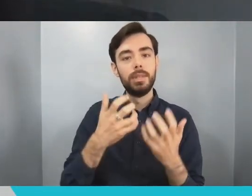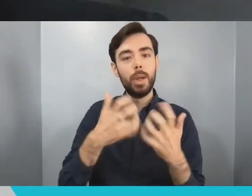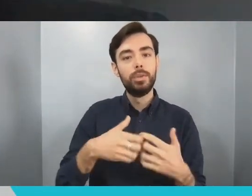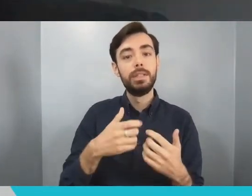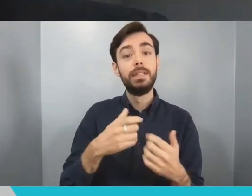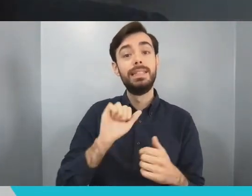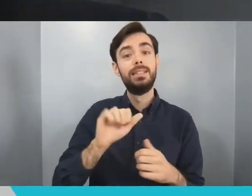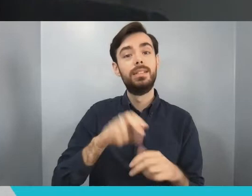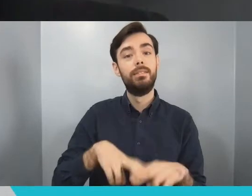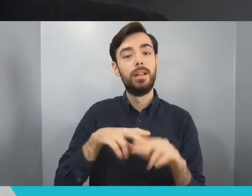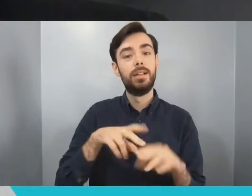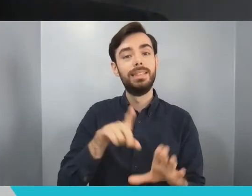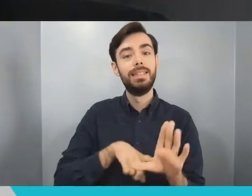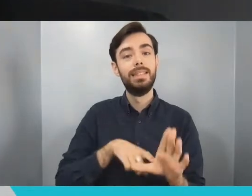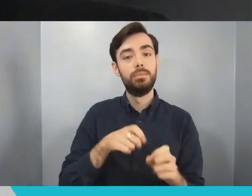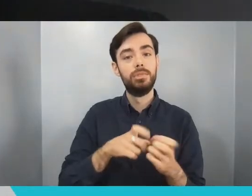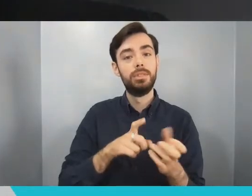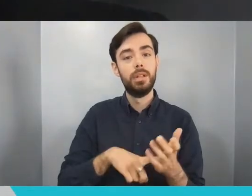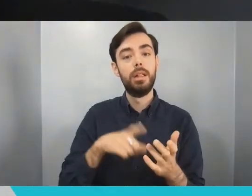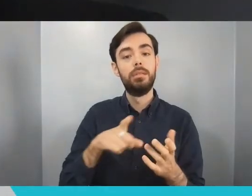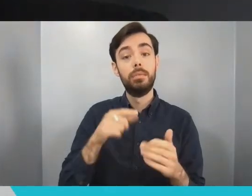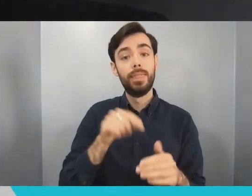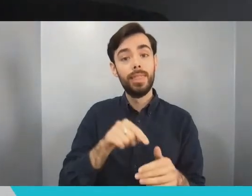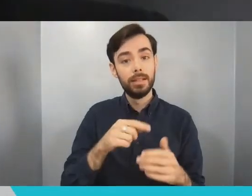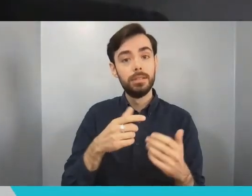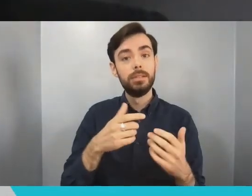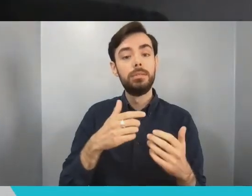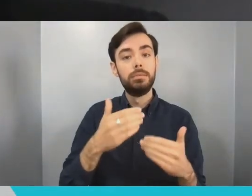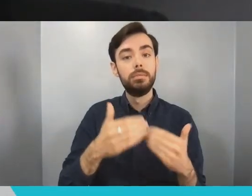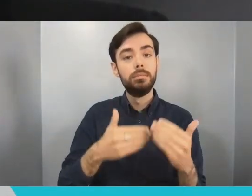form the basis of his PhD studies, during which he published numerous papers and filed